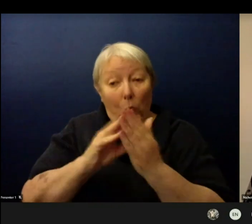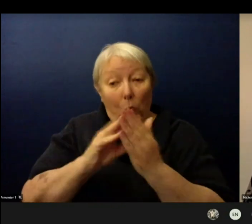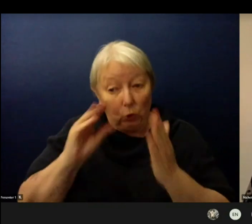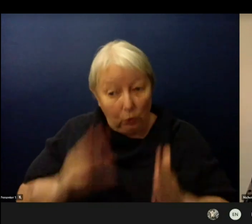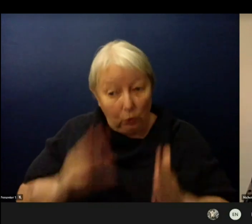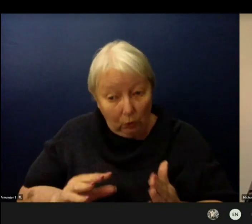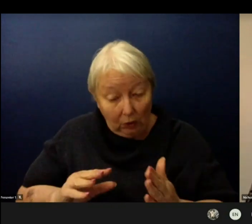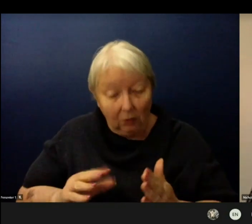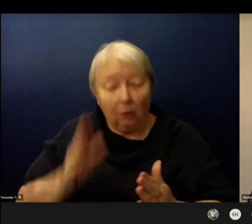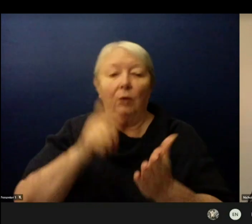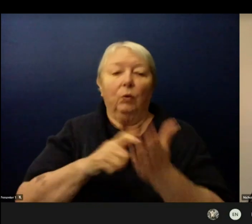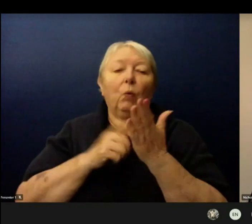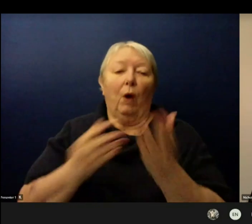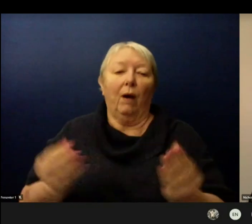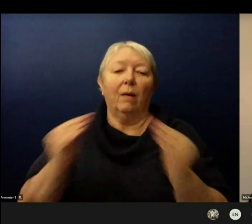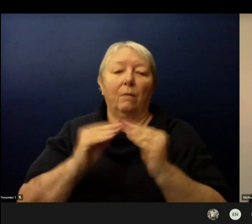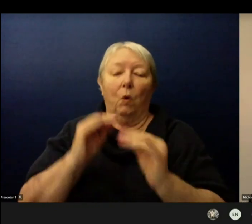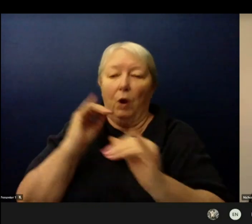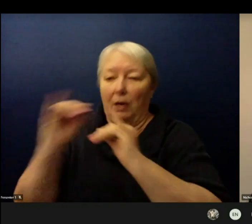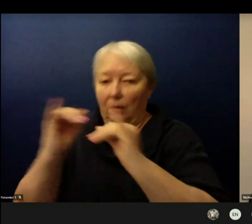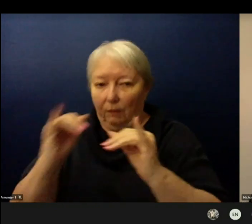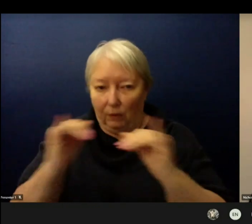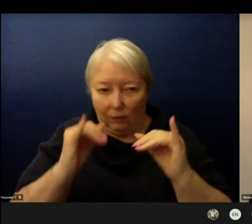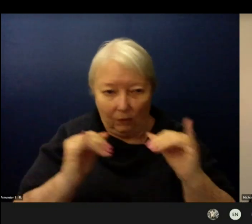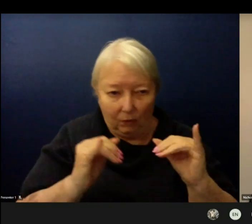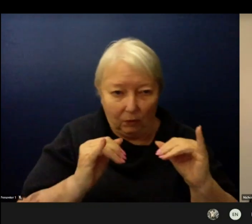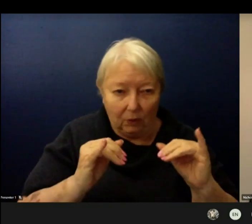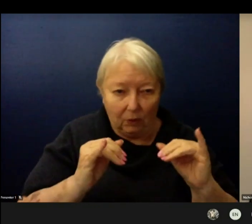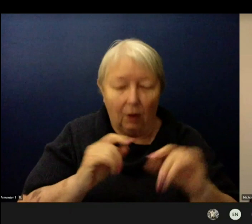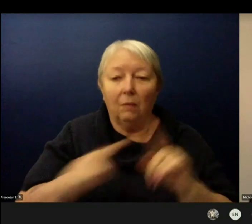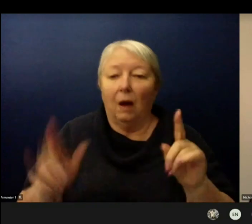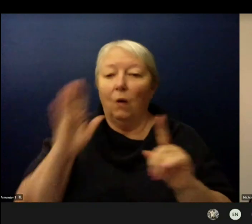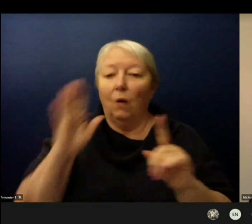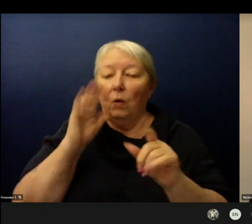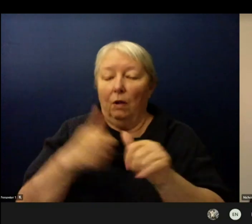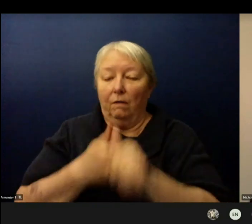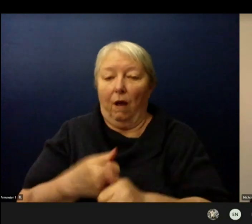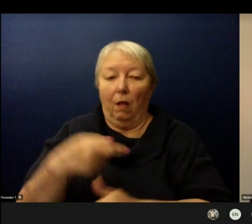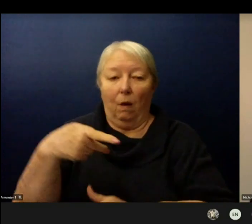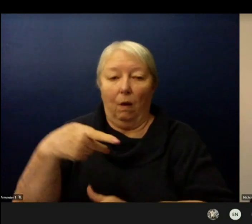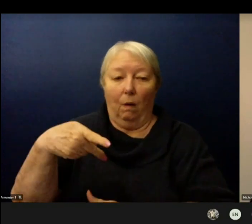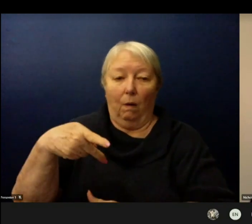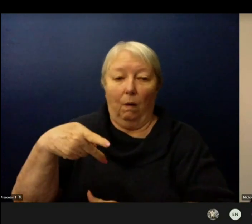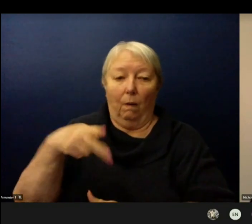with public health and follow the recommendations pertaining to isolating and quarantining.